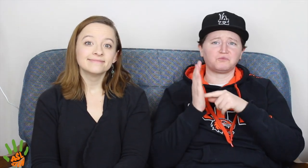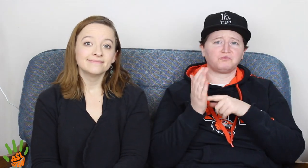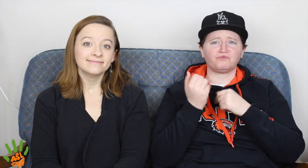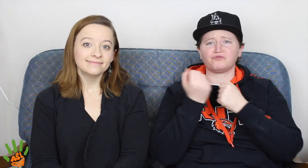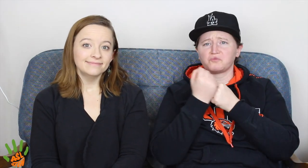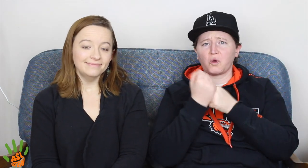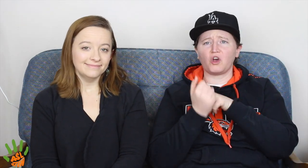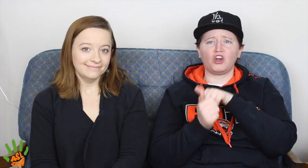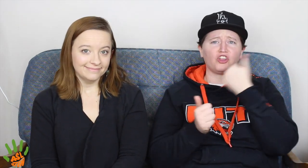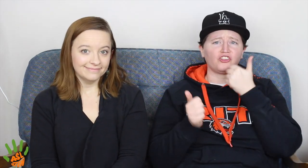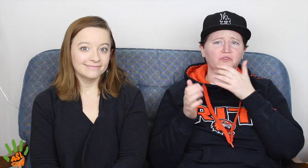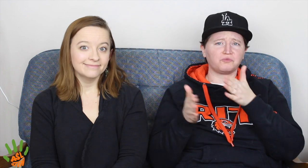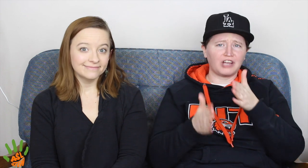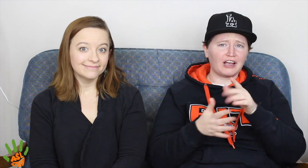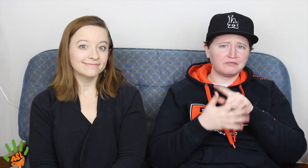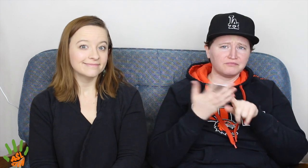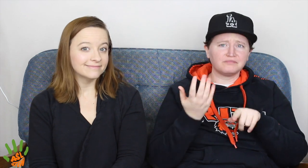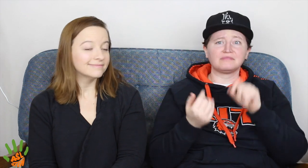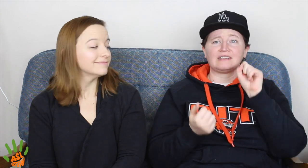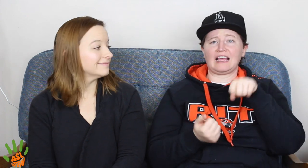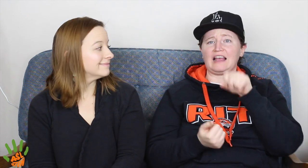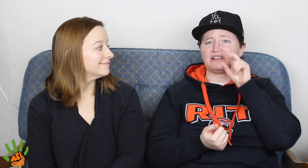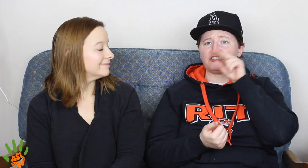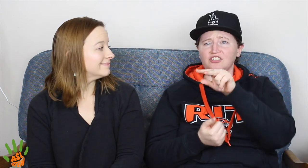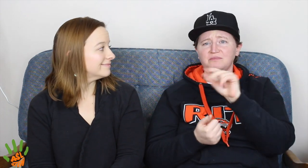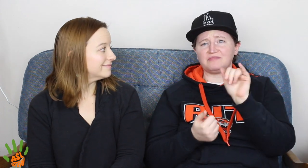[JE] If you want to show support in any other way